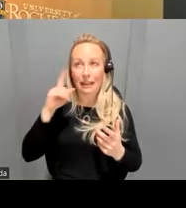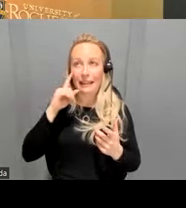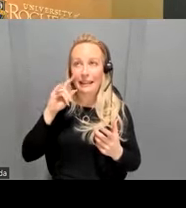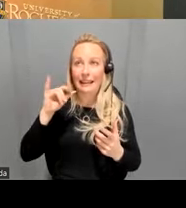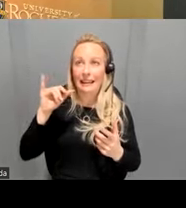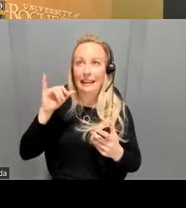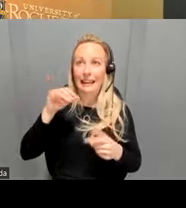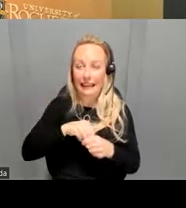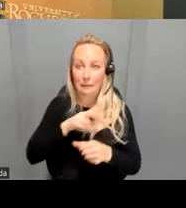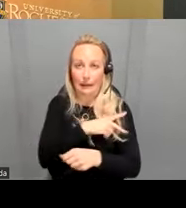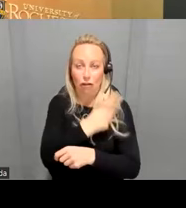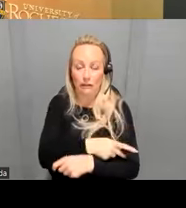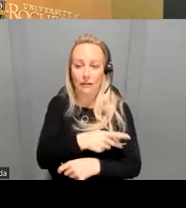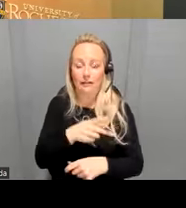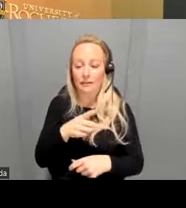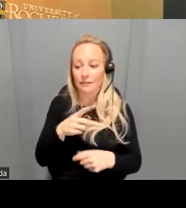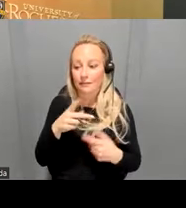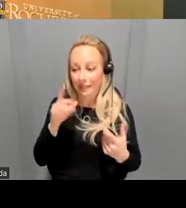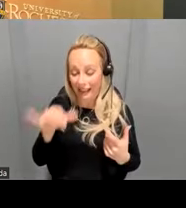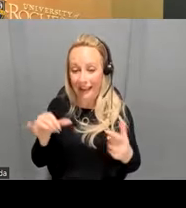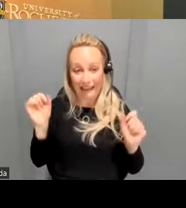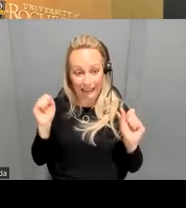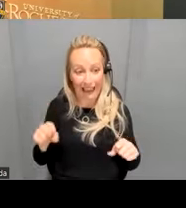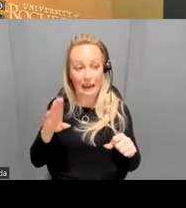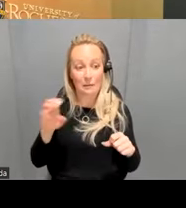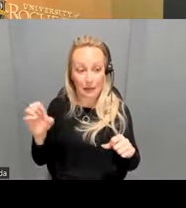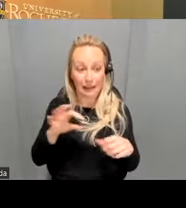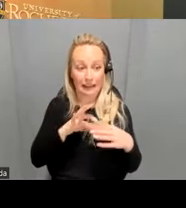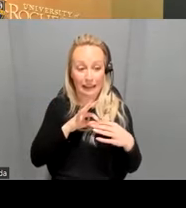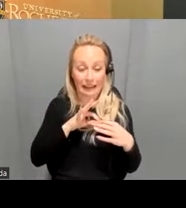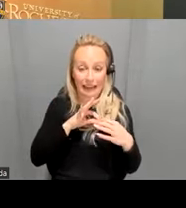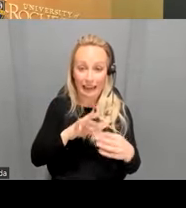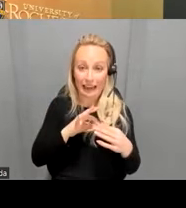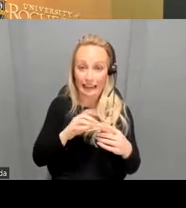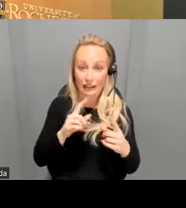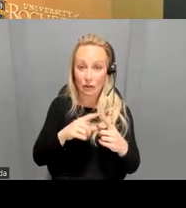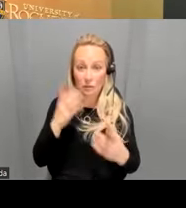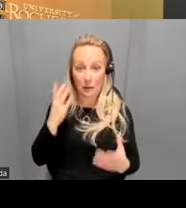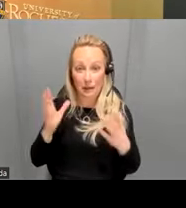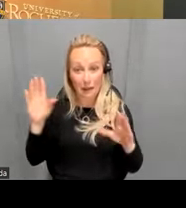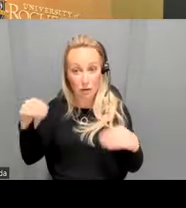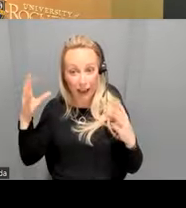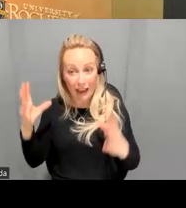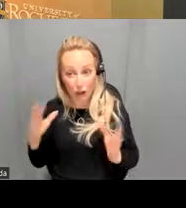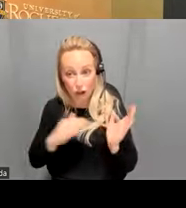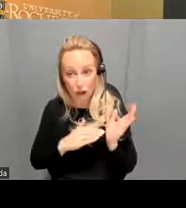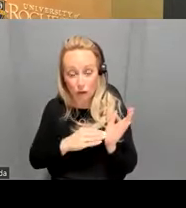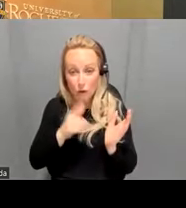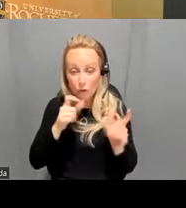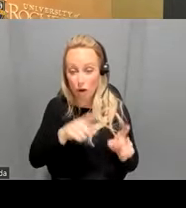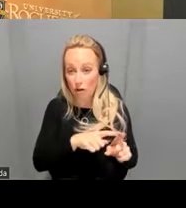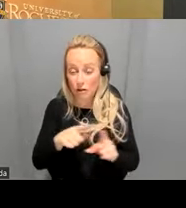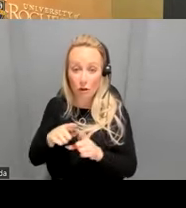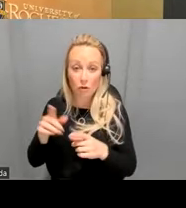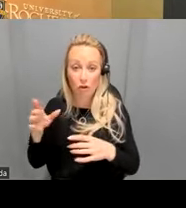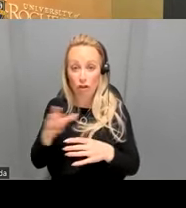right um that can be connected in um to maybe a provider who is also sharing uh you know cultural